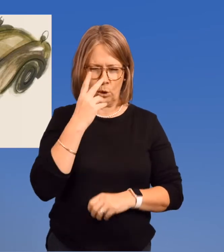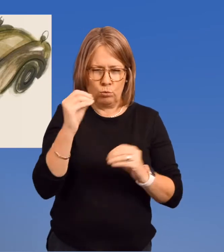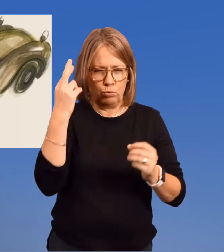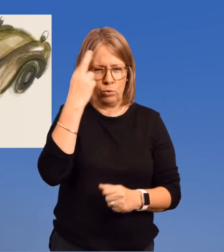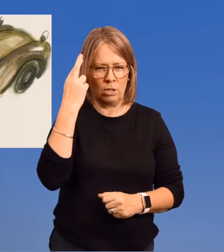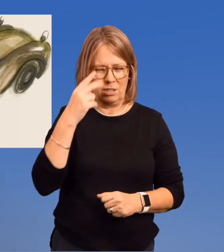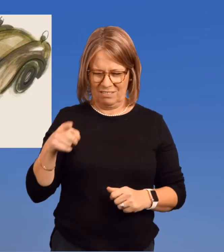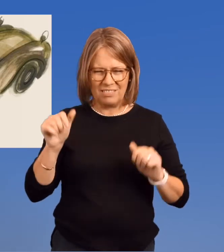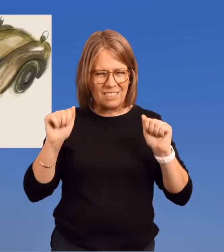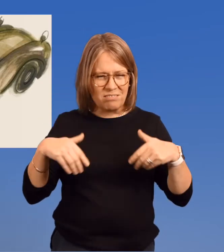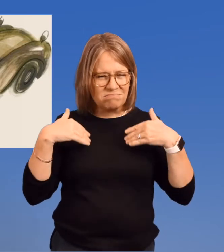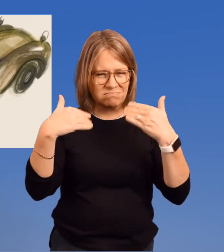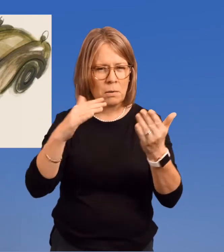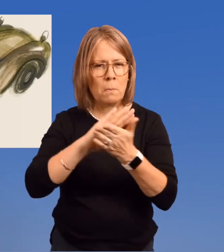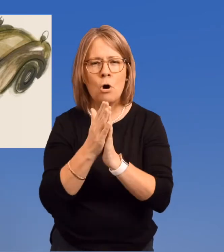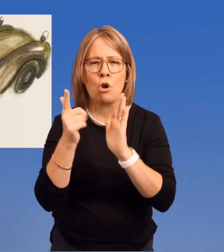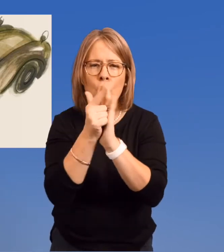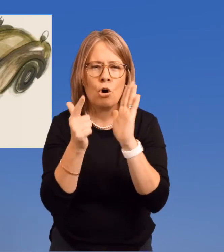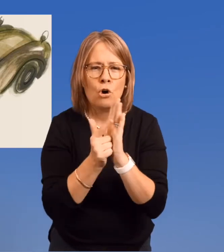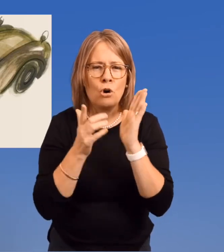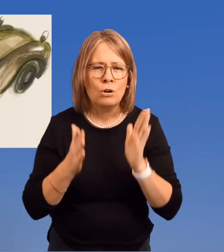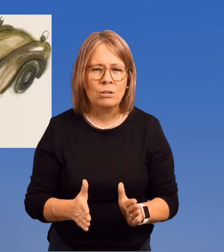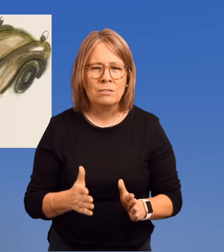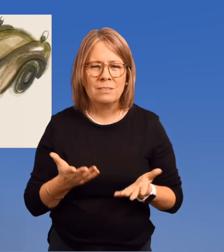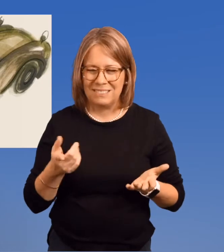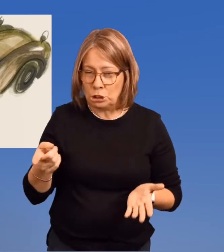She saw no reason why she should not become a lawyer.